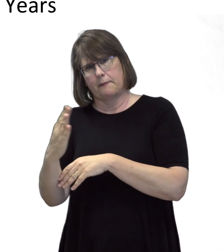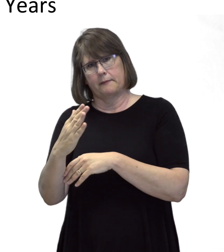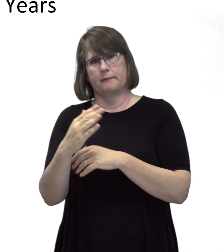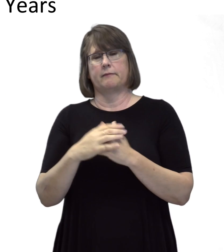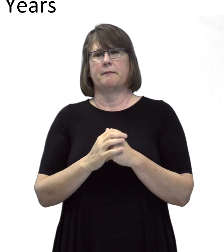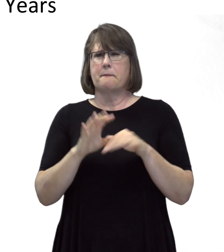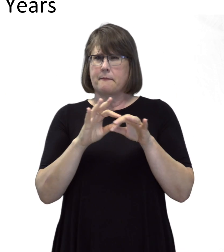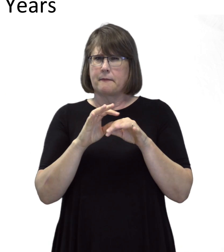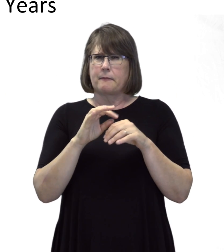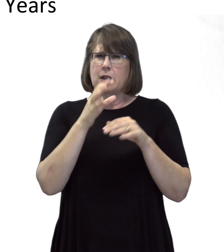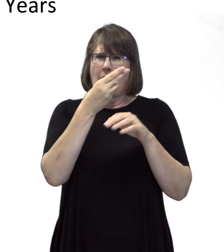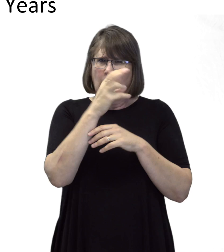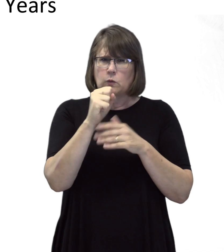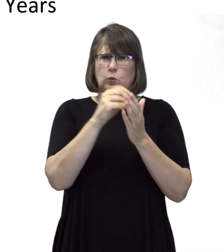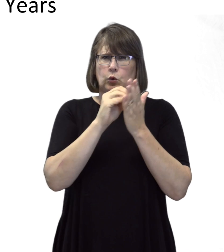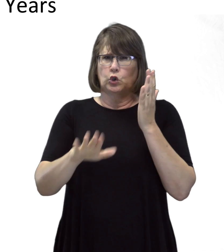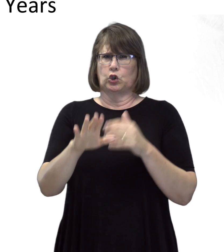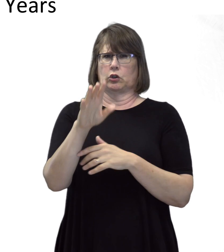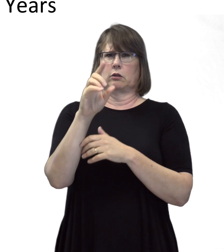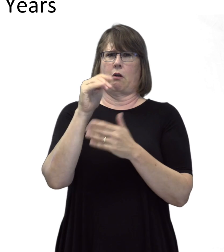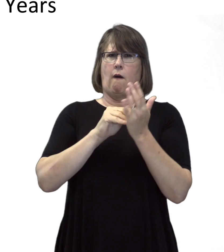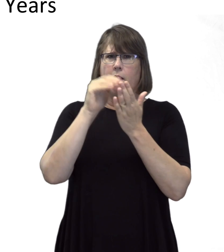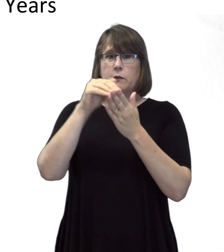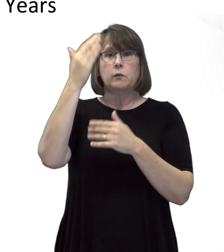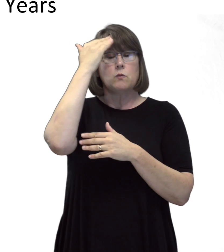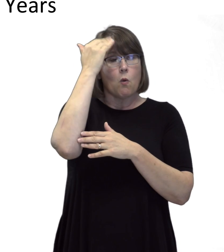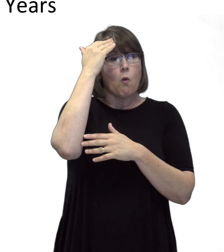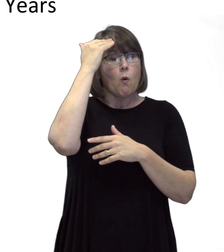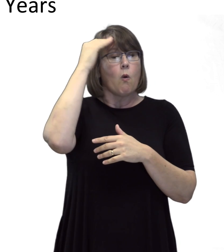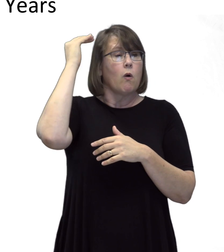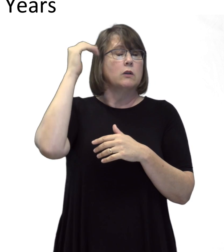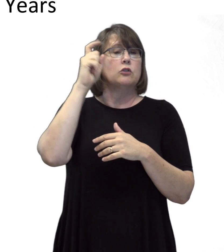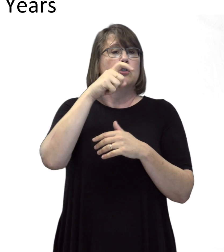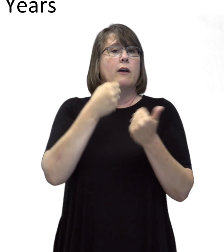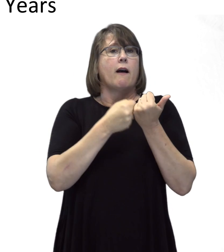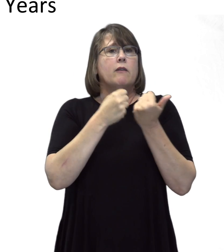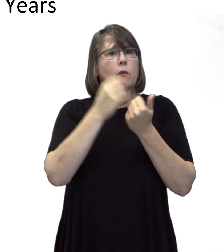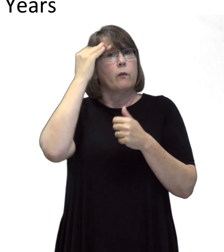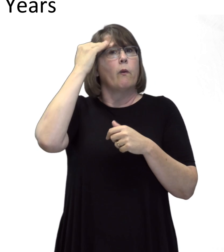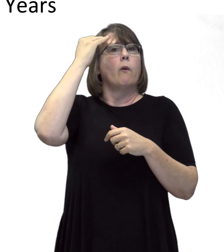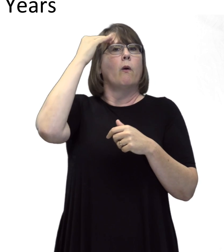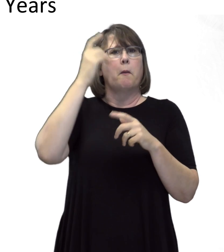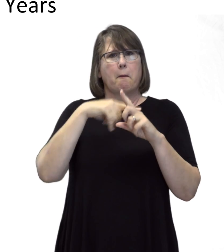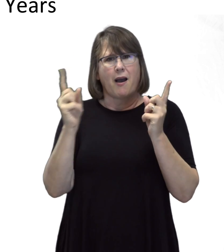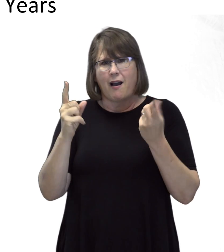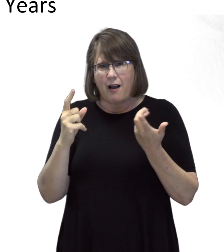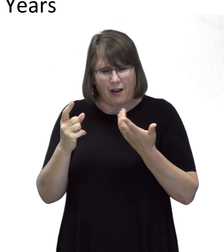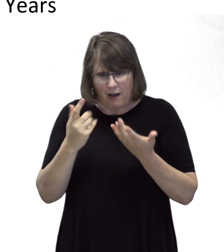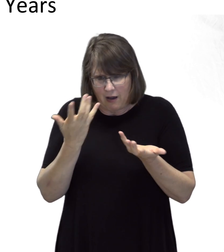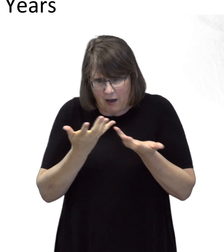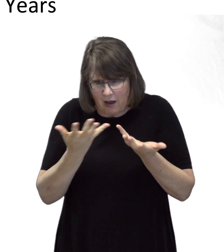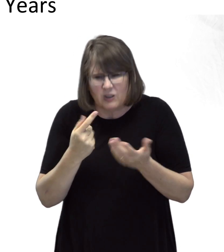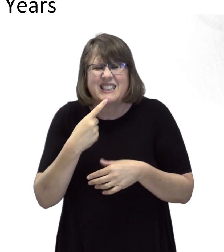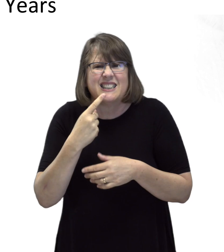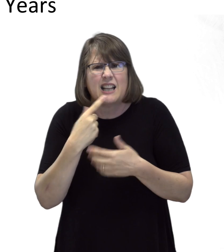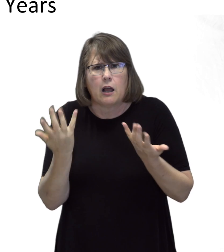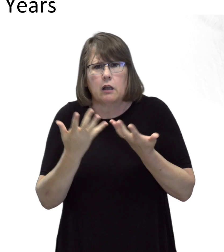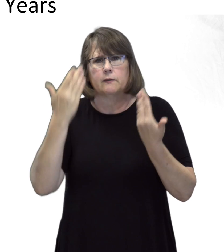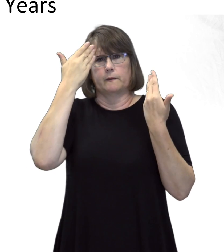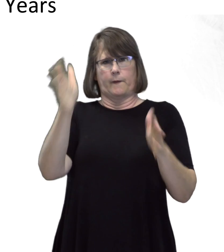High school students often know that they should advocate or say something, but they don’t know what to say.